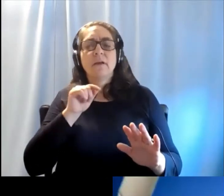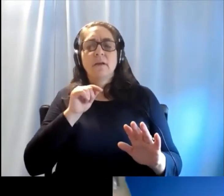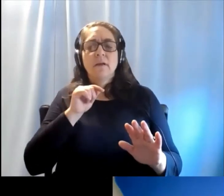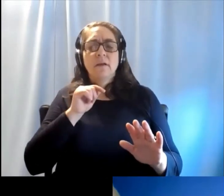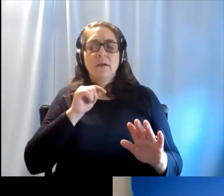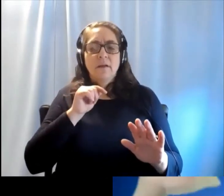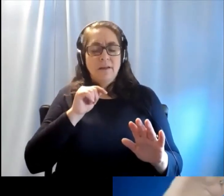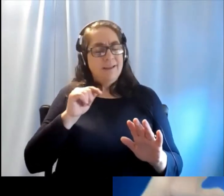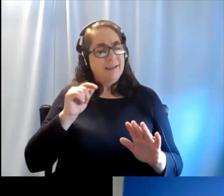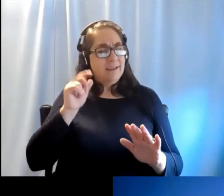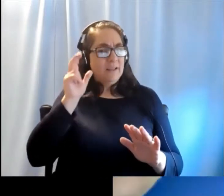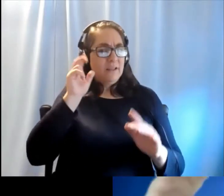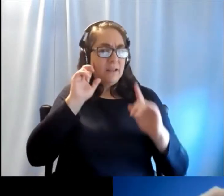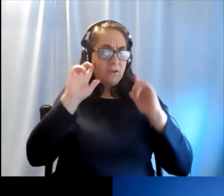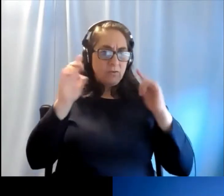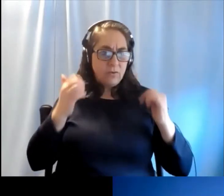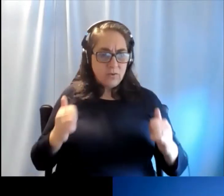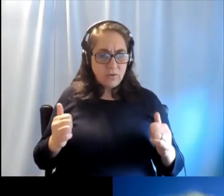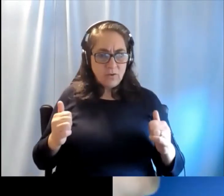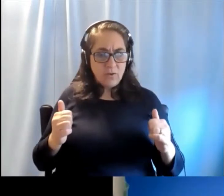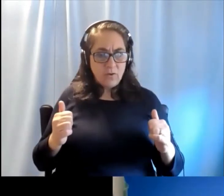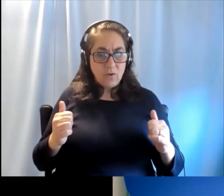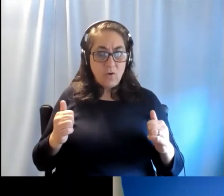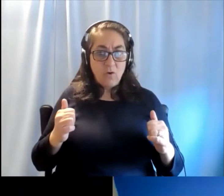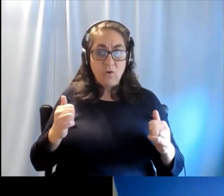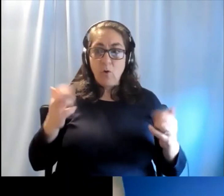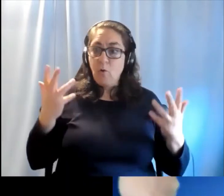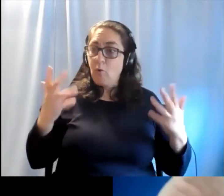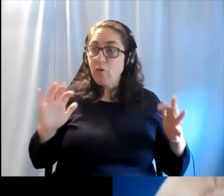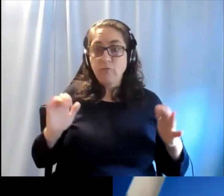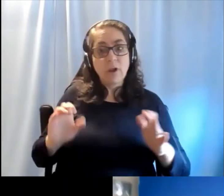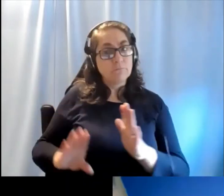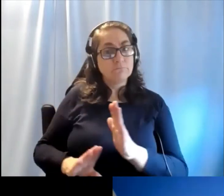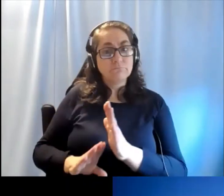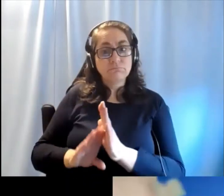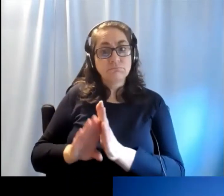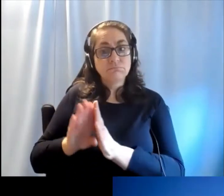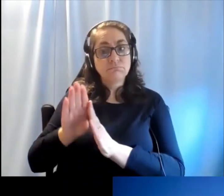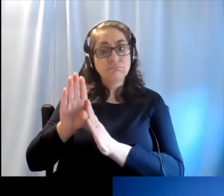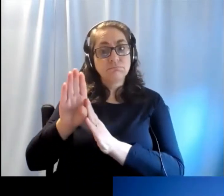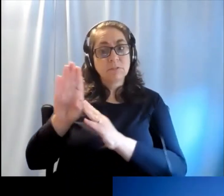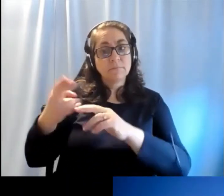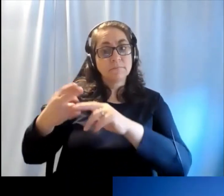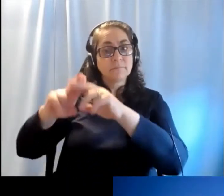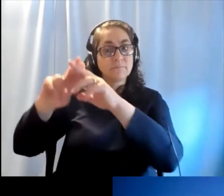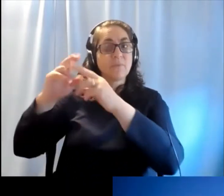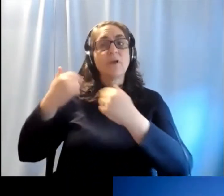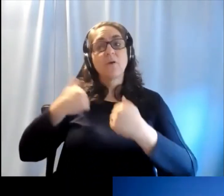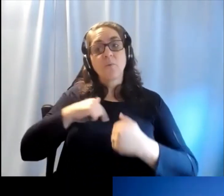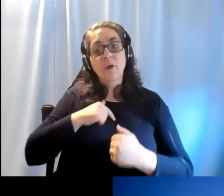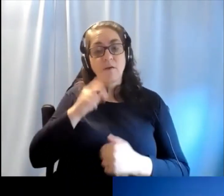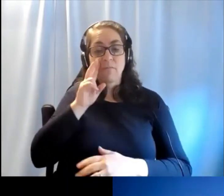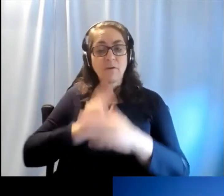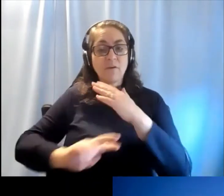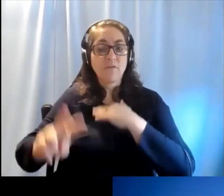So given the fact that hearing loss is already on the rising trend, we have projections for